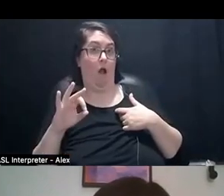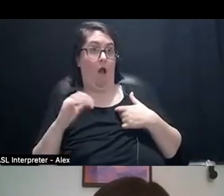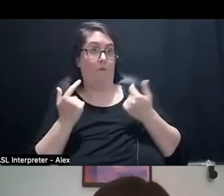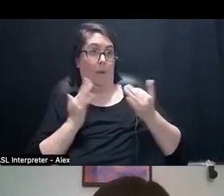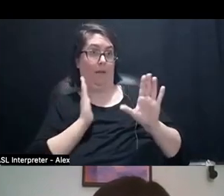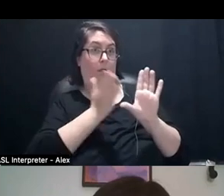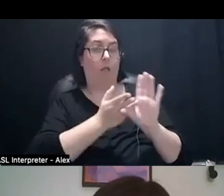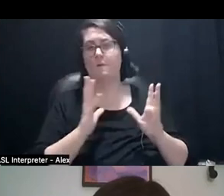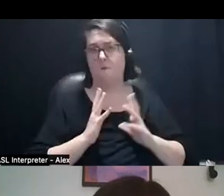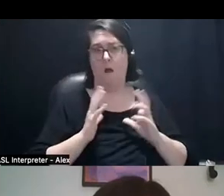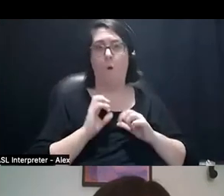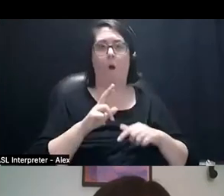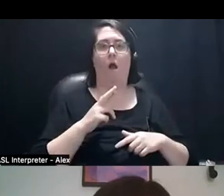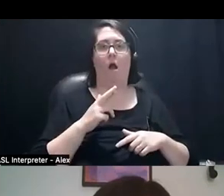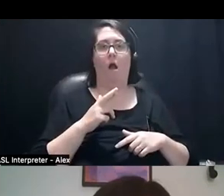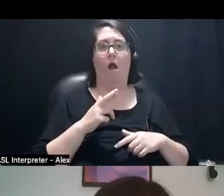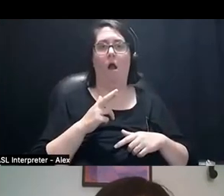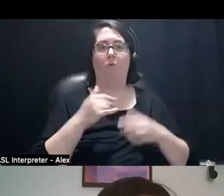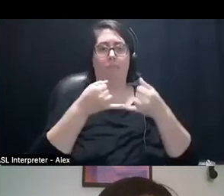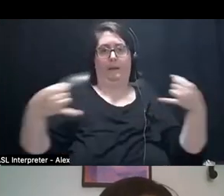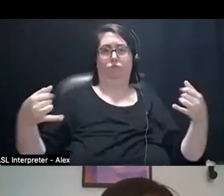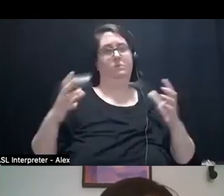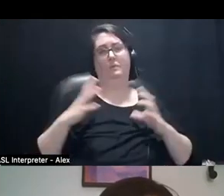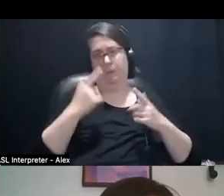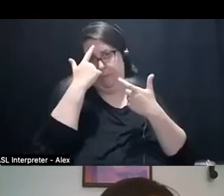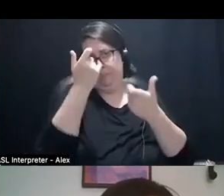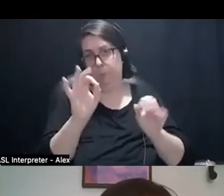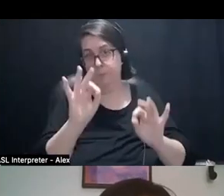But also if you're like, no, I like the boundary, that's fine too.